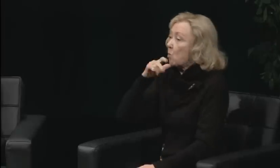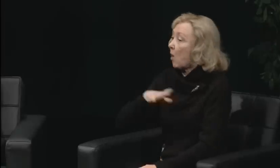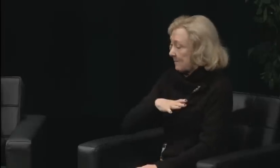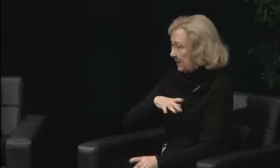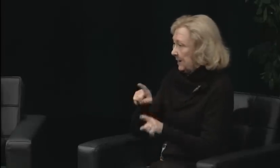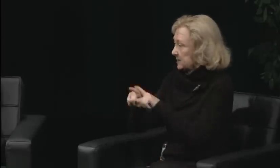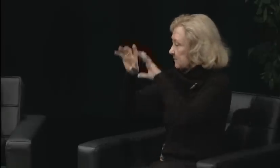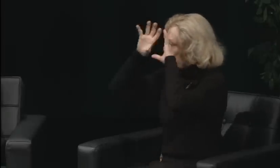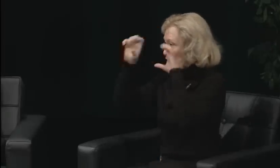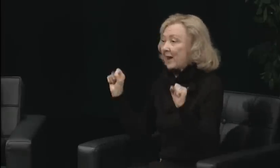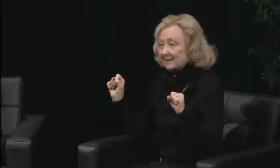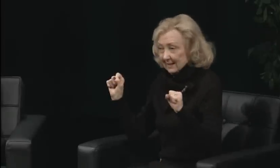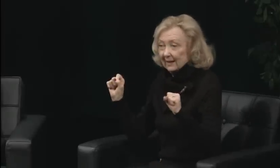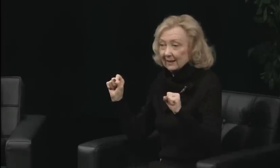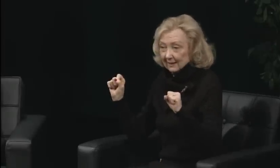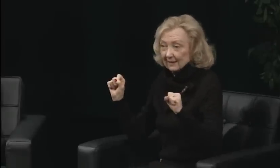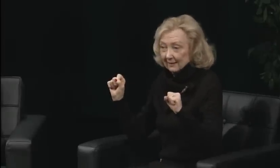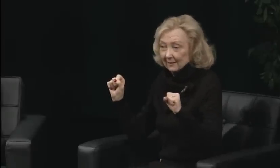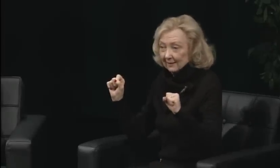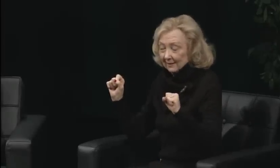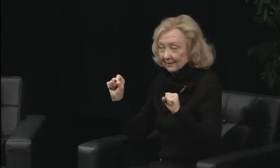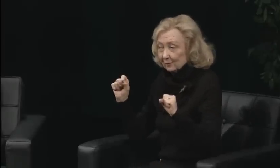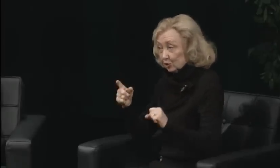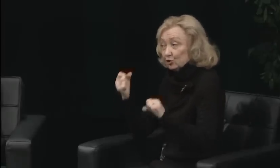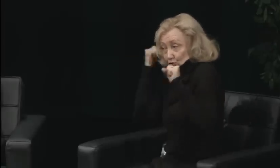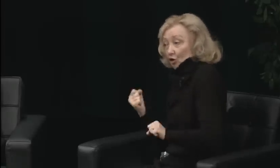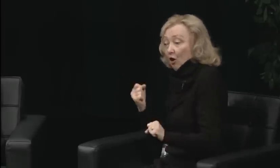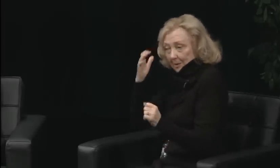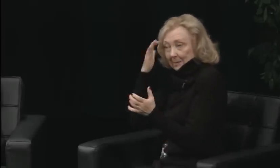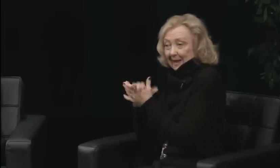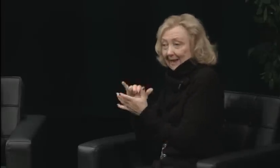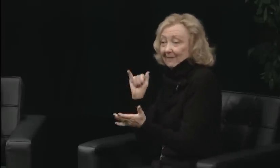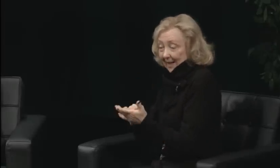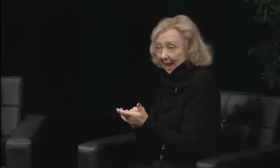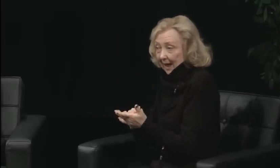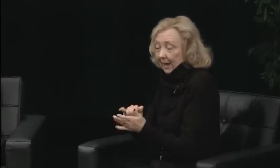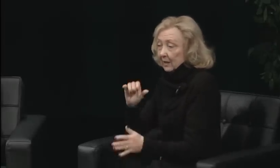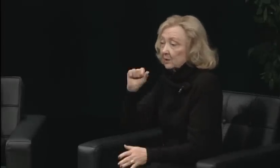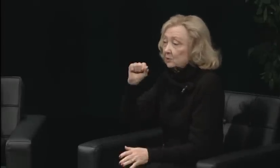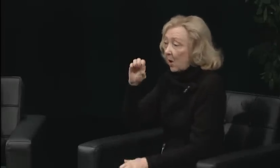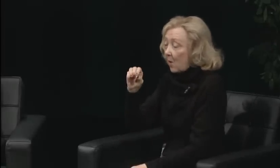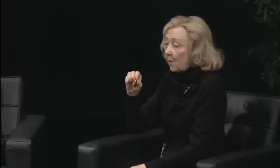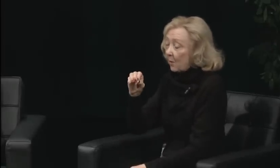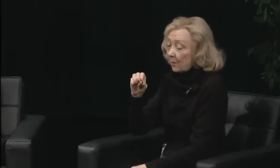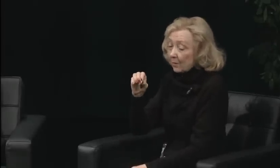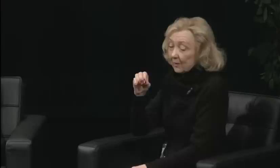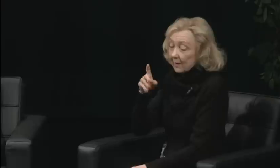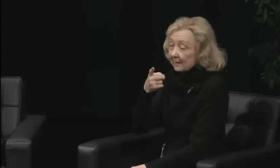but with the student leaders, we had three men and one woman.